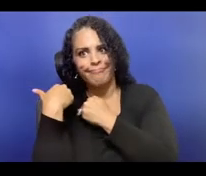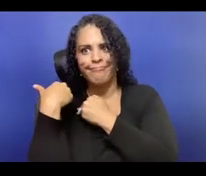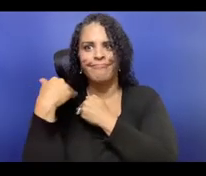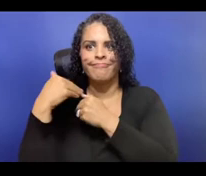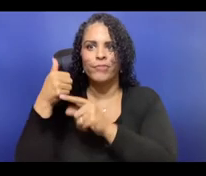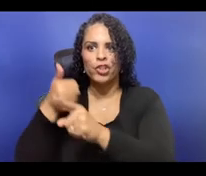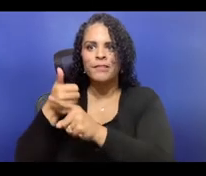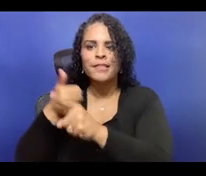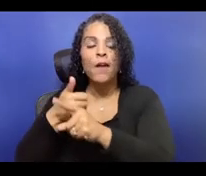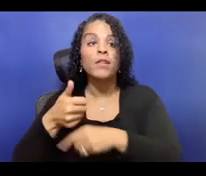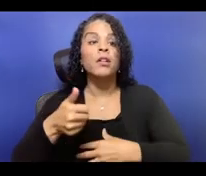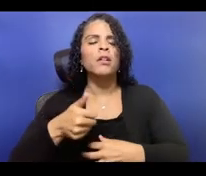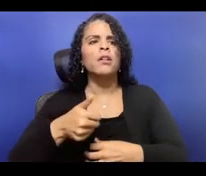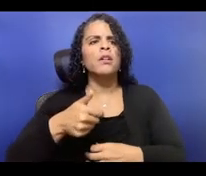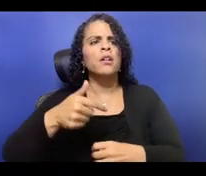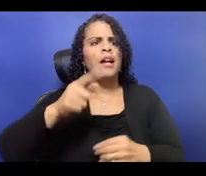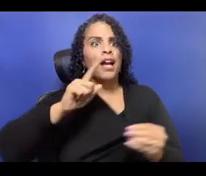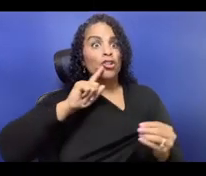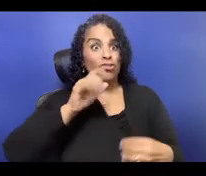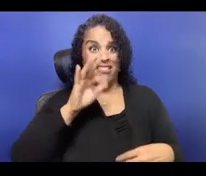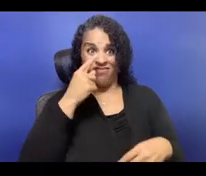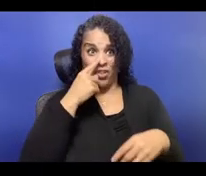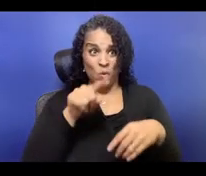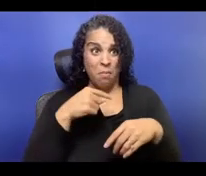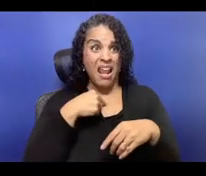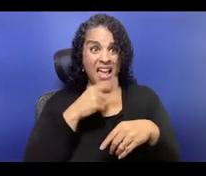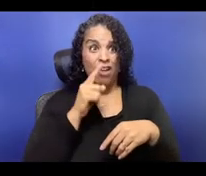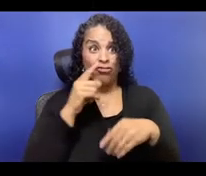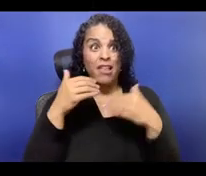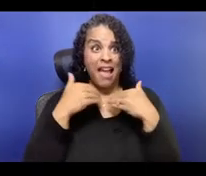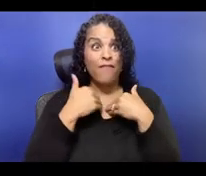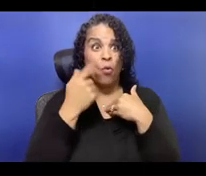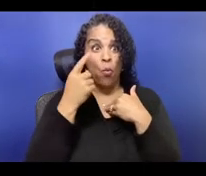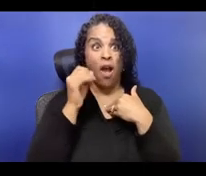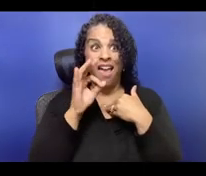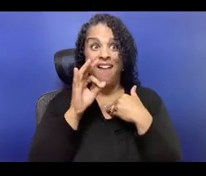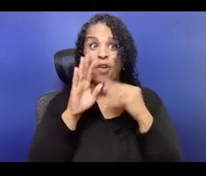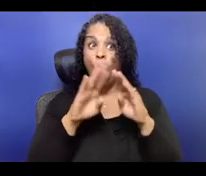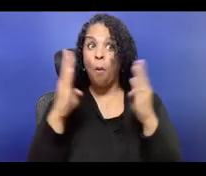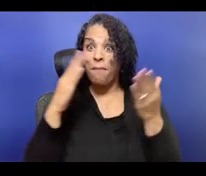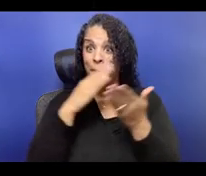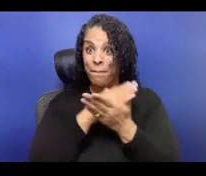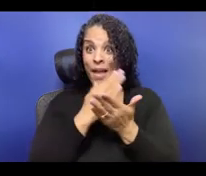And then the other policy we put in was, I called it 2% for Equity, which was just putting 2%